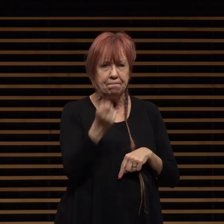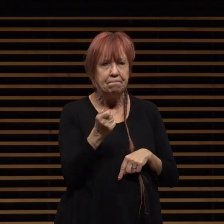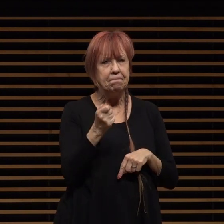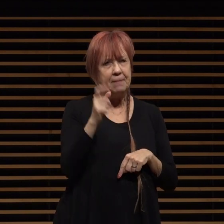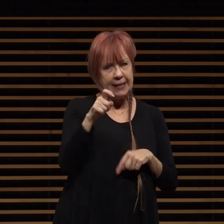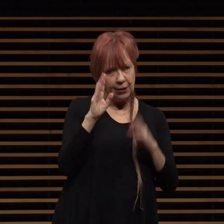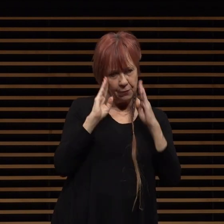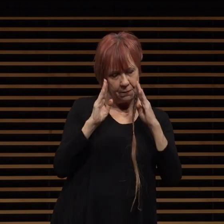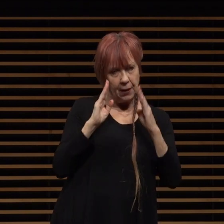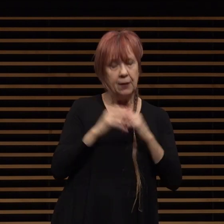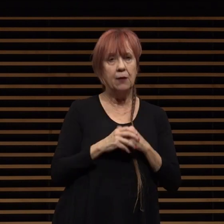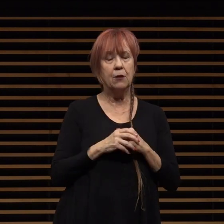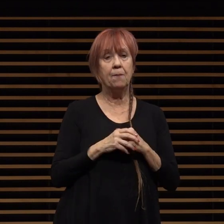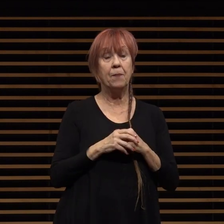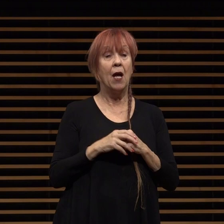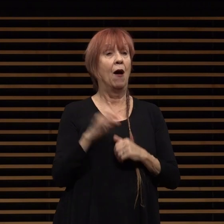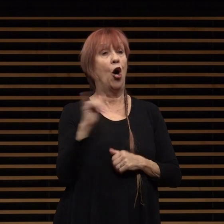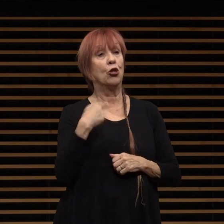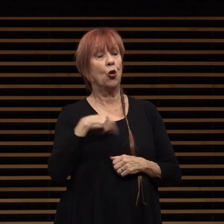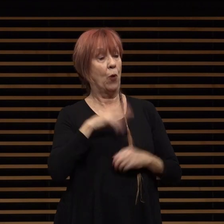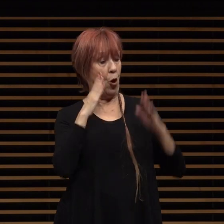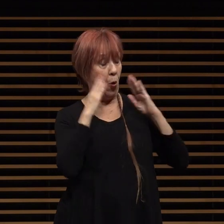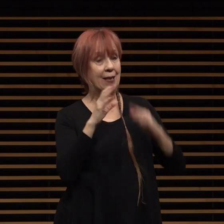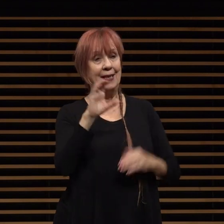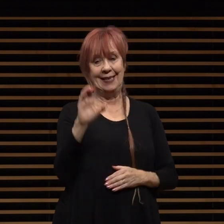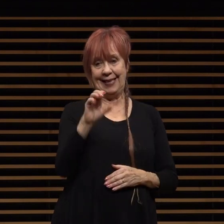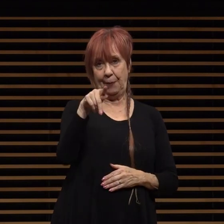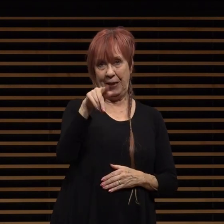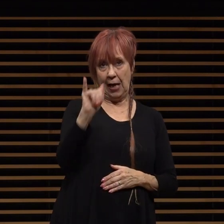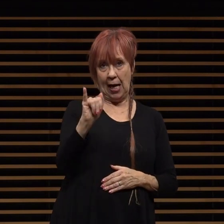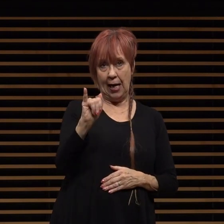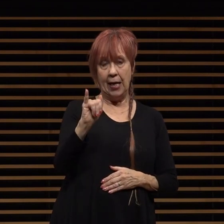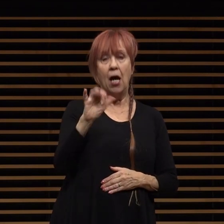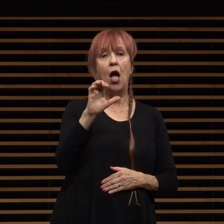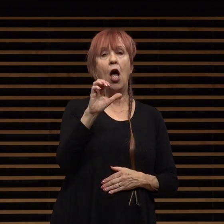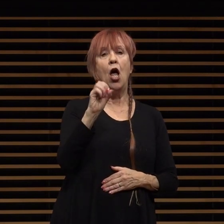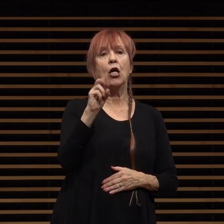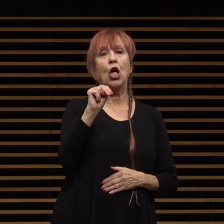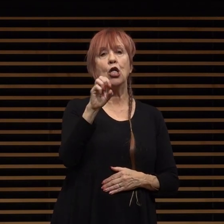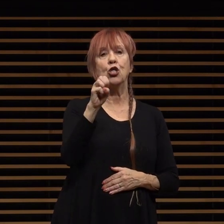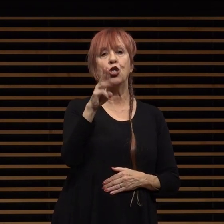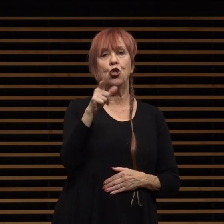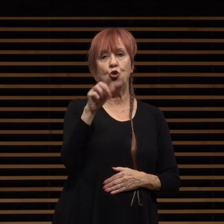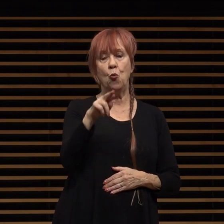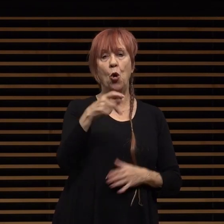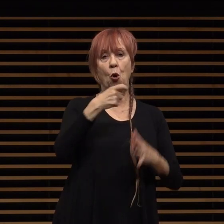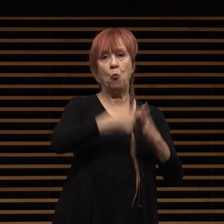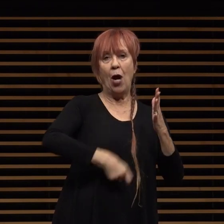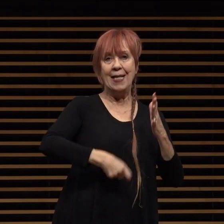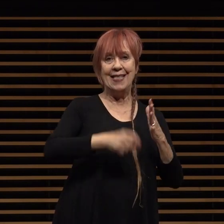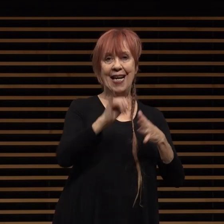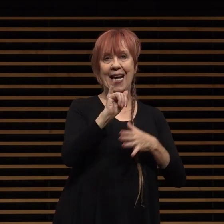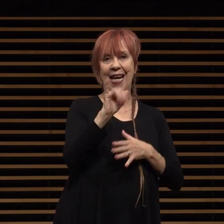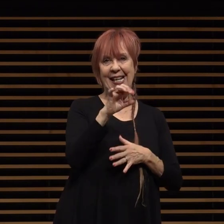and of course we're all watching the cpi and the consumer price index and the